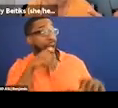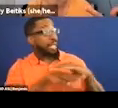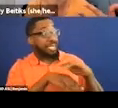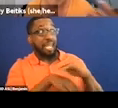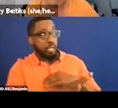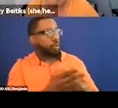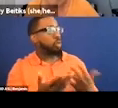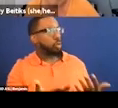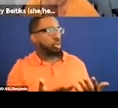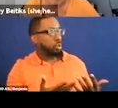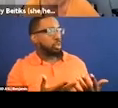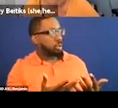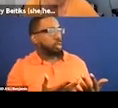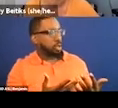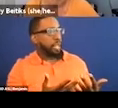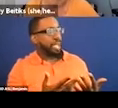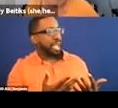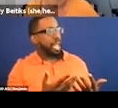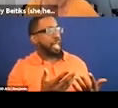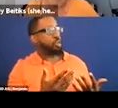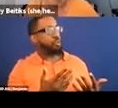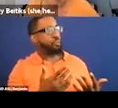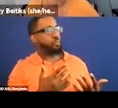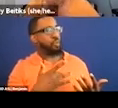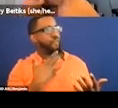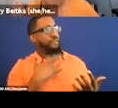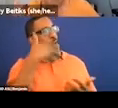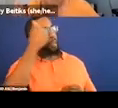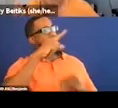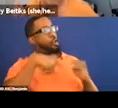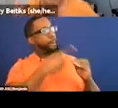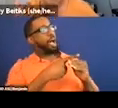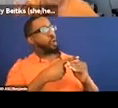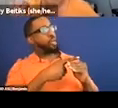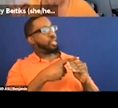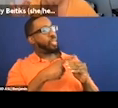about that festival rather than sort of getting somebody on the phone who says oh, I'm pretty sure